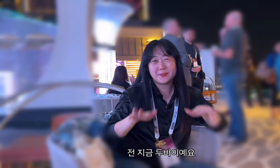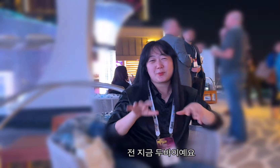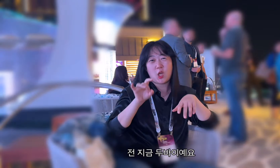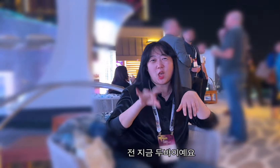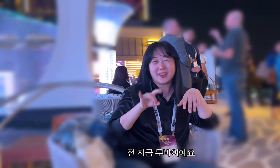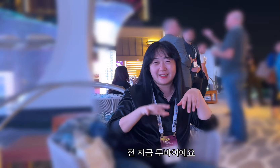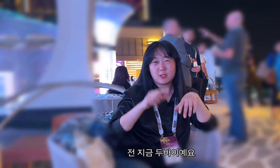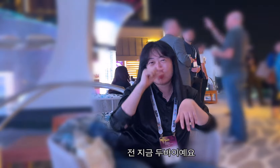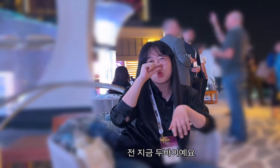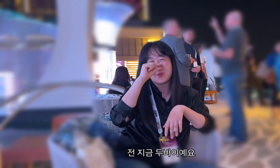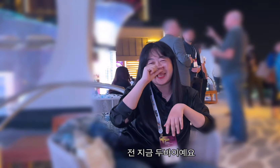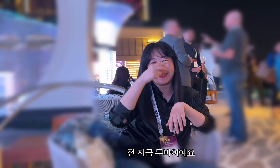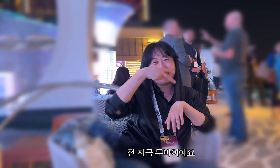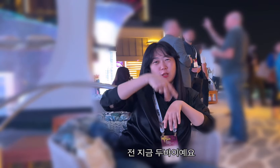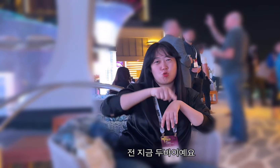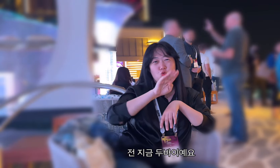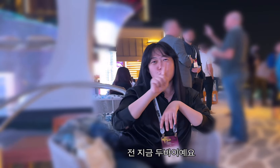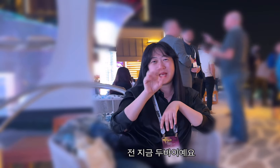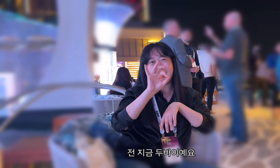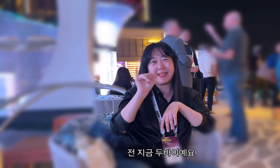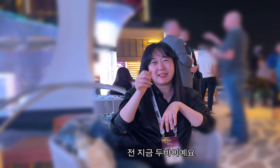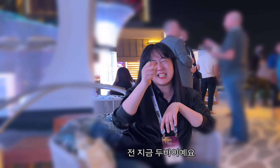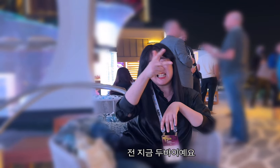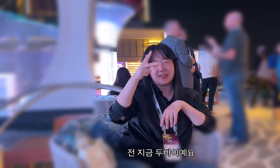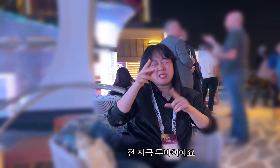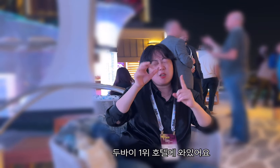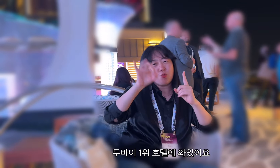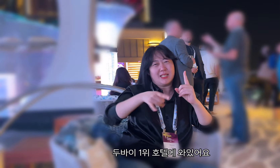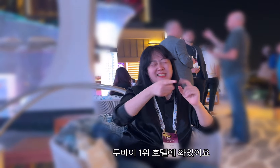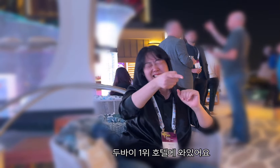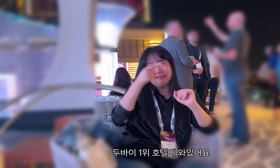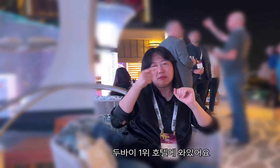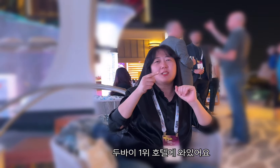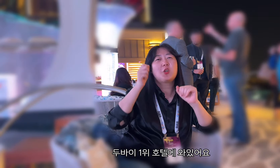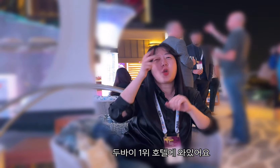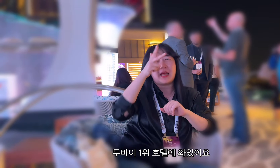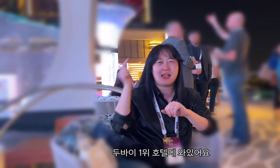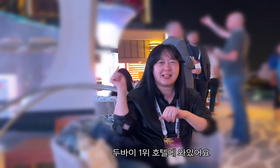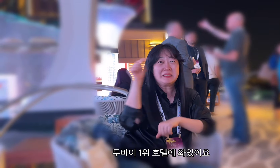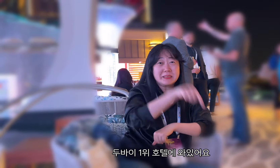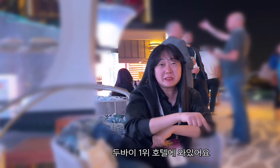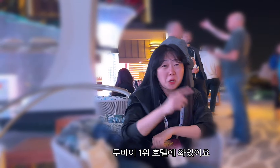I'm in Dubai right now. I'm at the No. 1 hotel in Dubai.